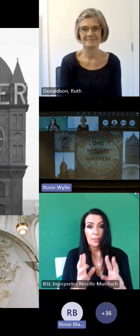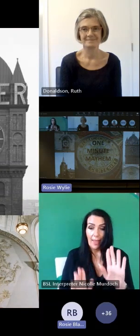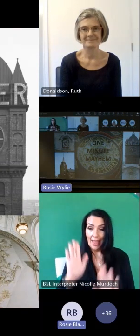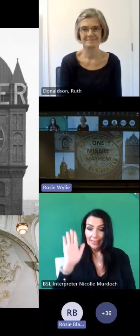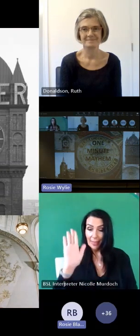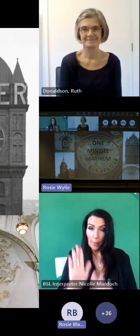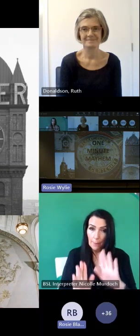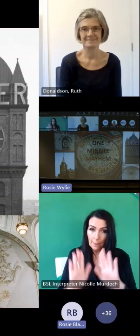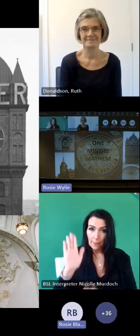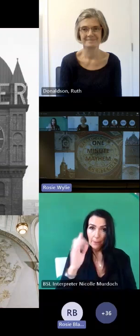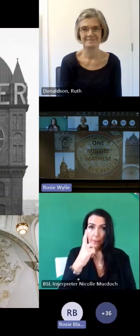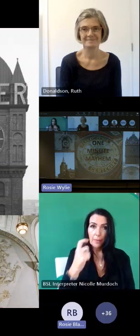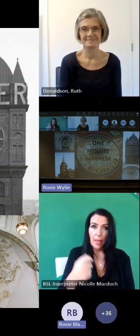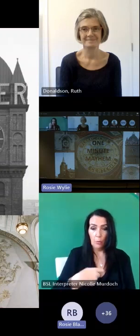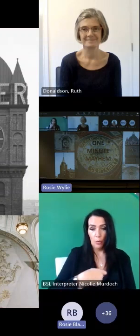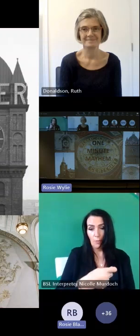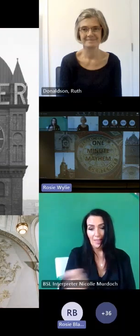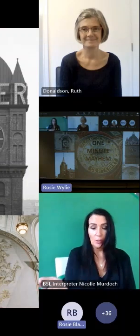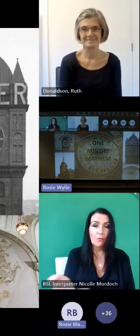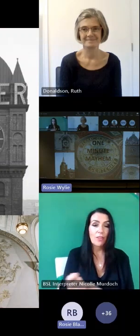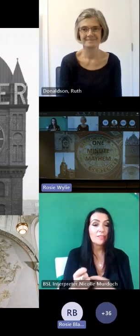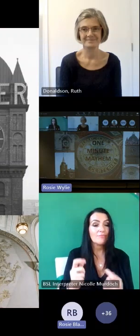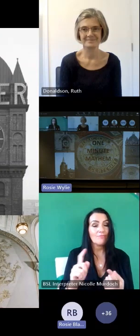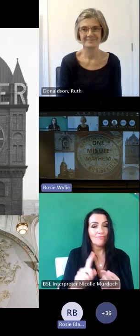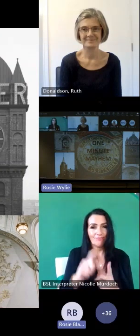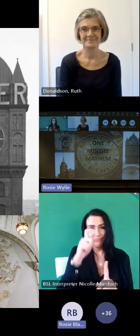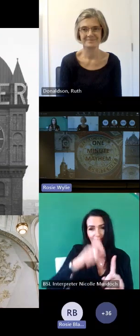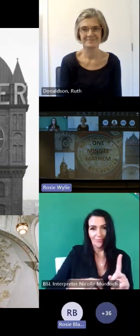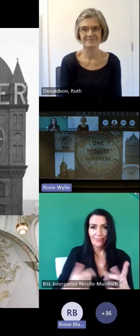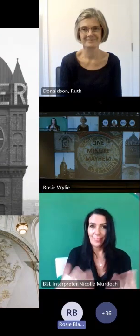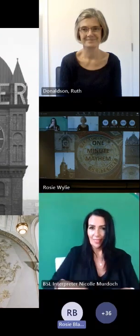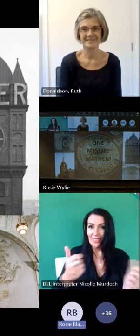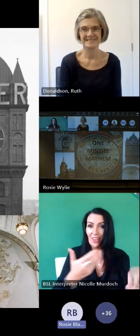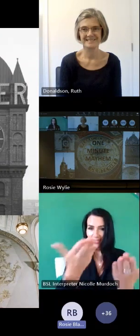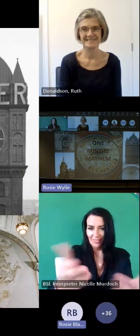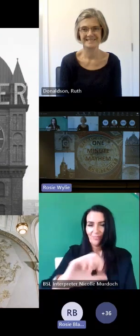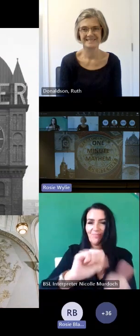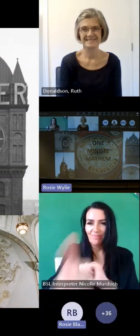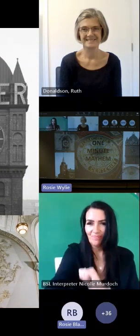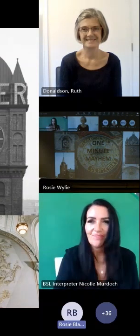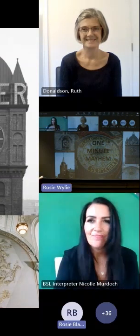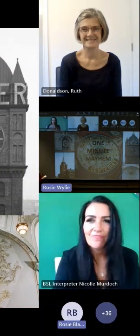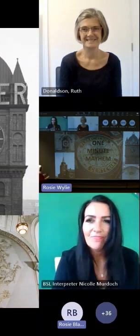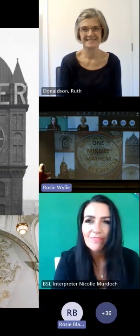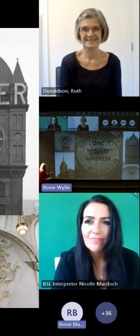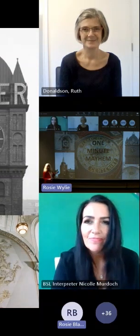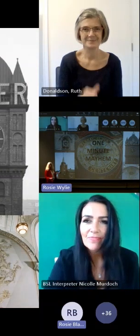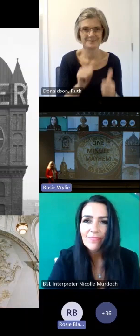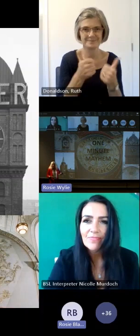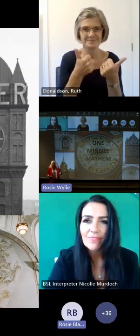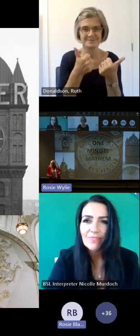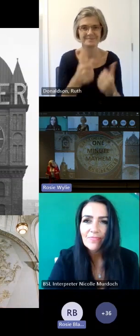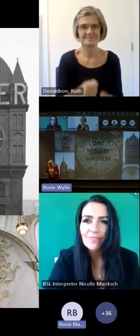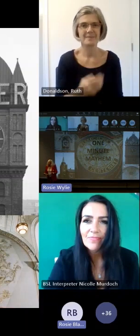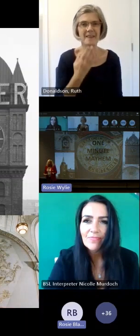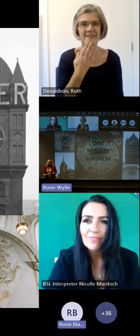I'm going to pass over to eil as the One Minute host thank you Rosie and hello everybody can